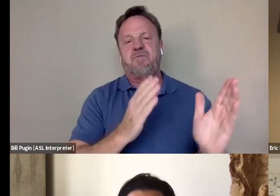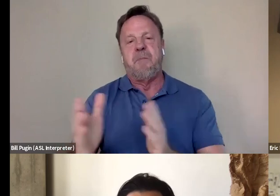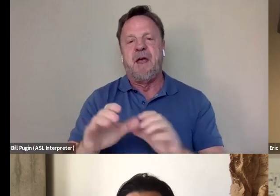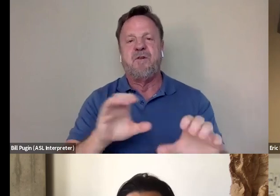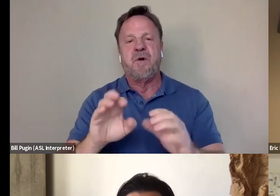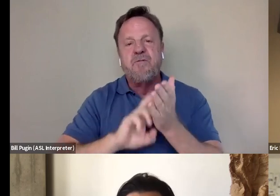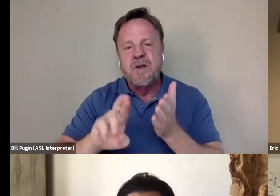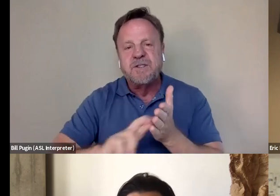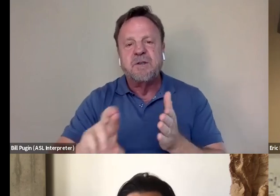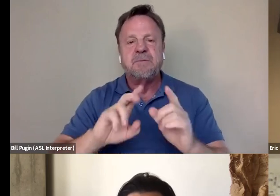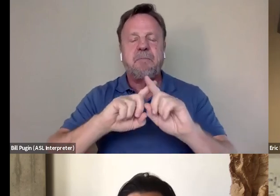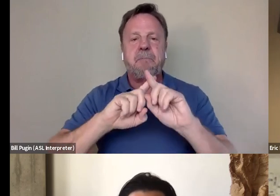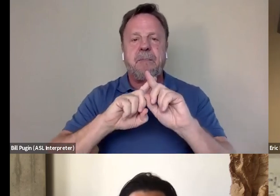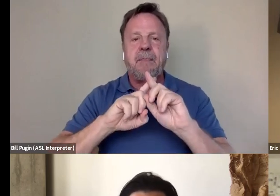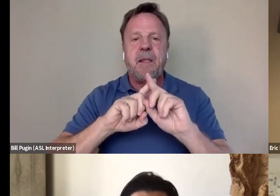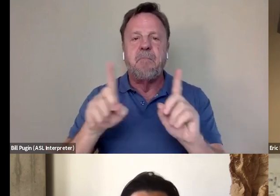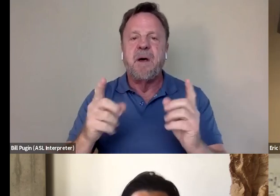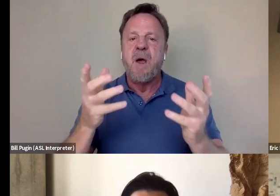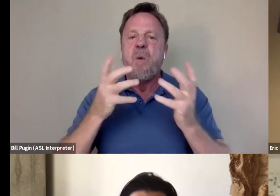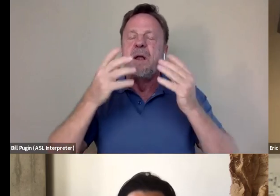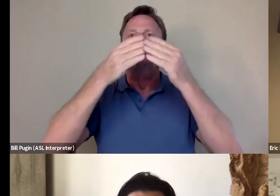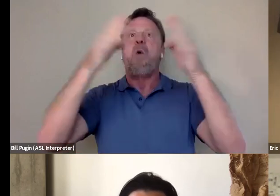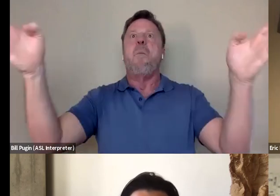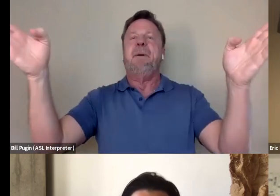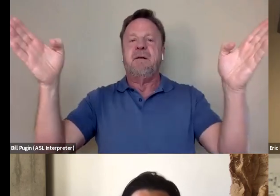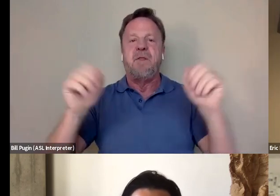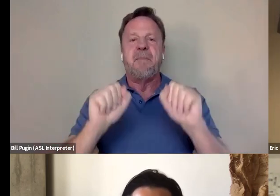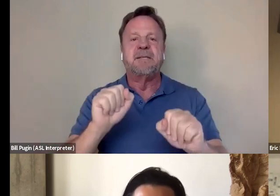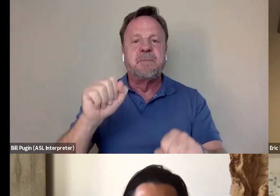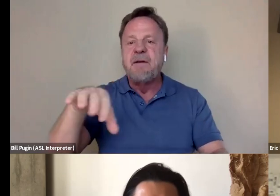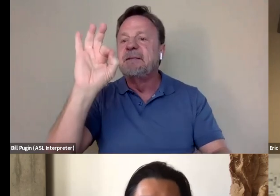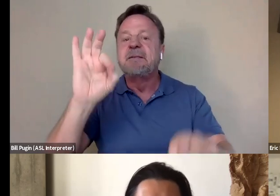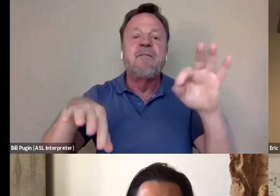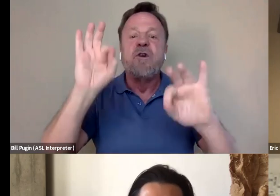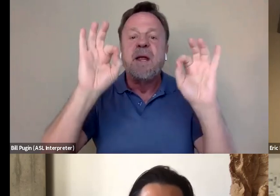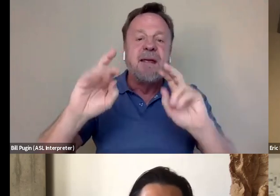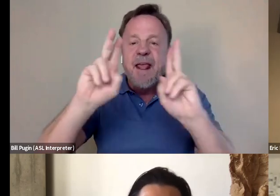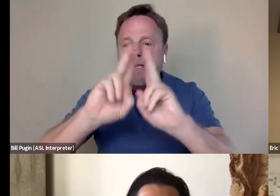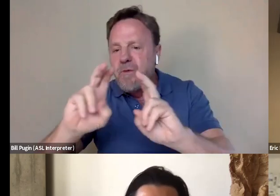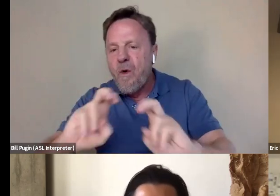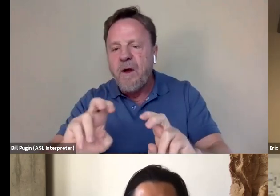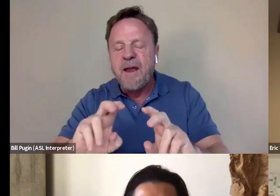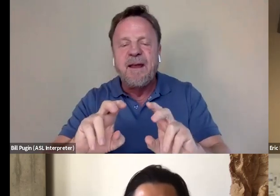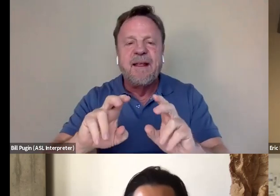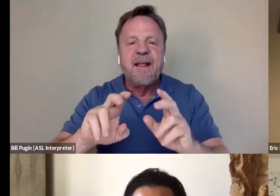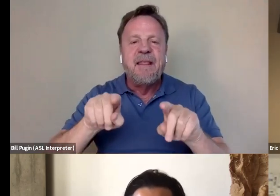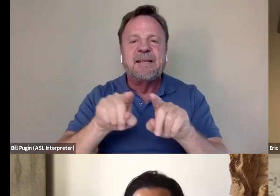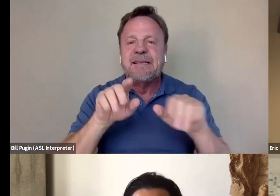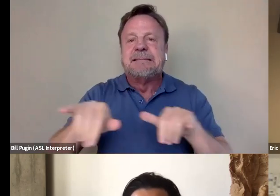but really be open to the possibility of discovering and exploring the same way the audience would while watching the film.